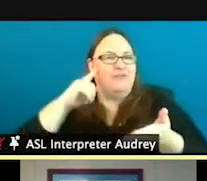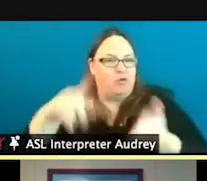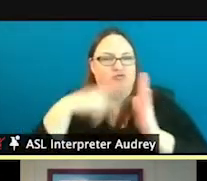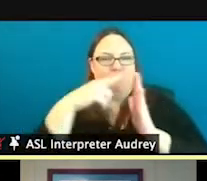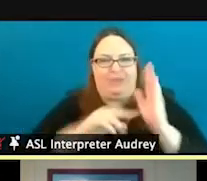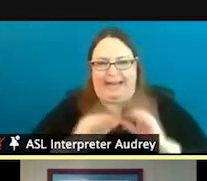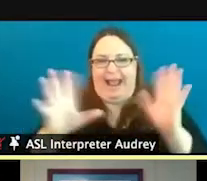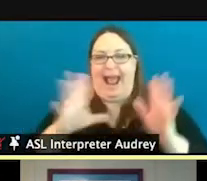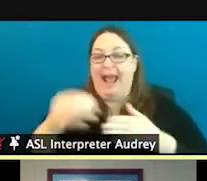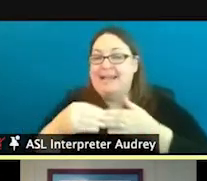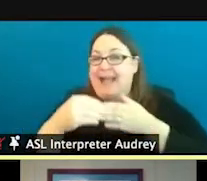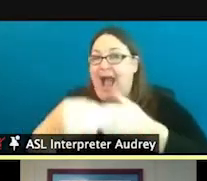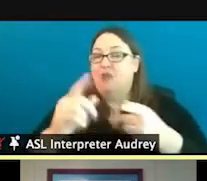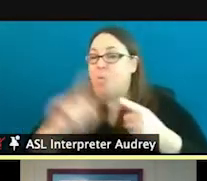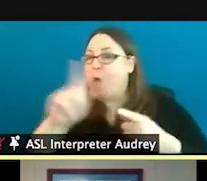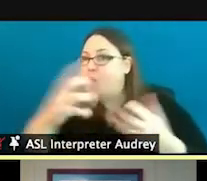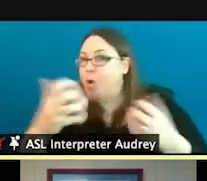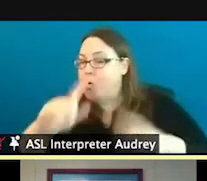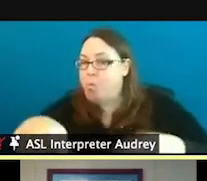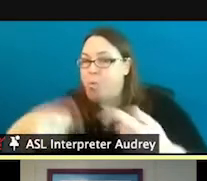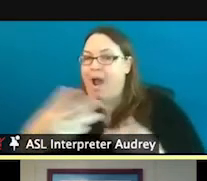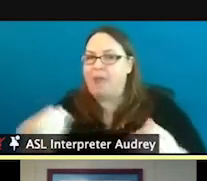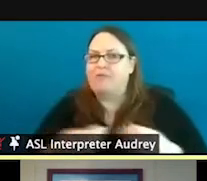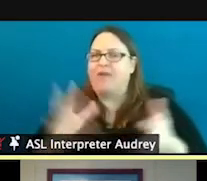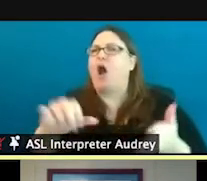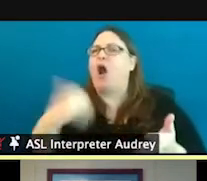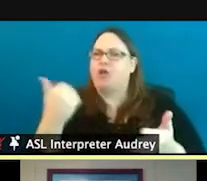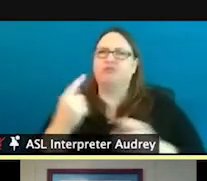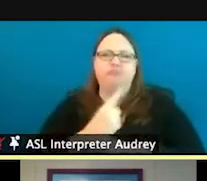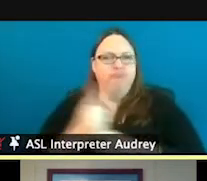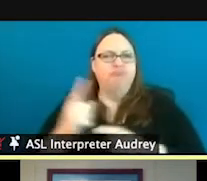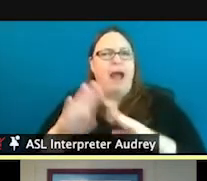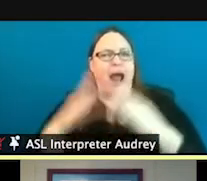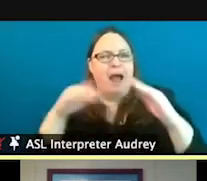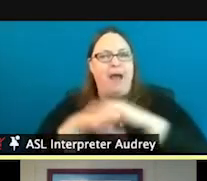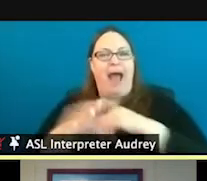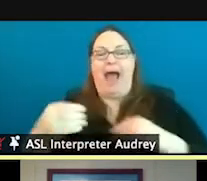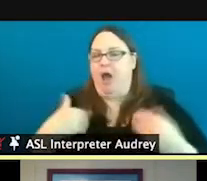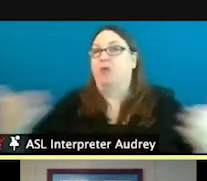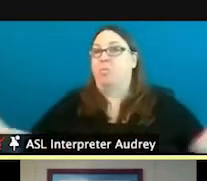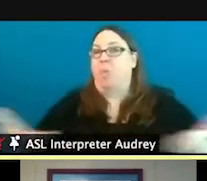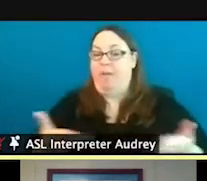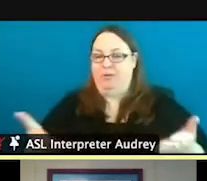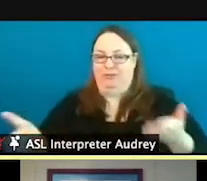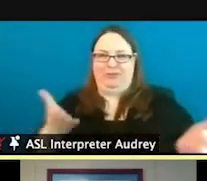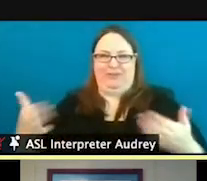area you're headed, provide other reasonable accommodations, and we welcome service animals.